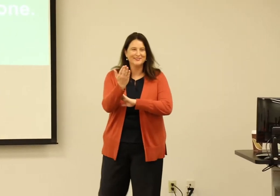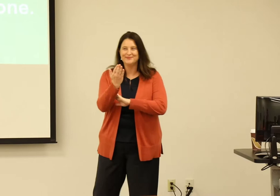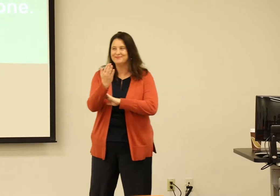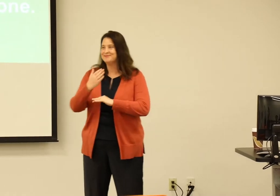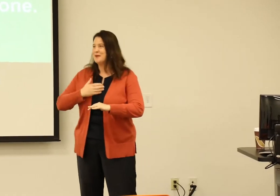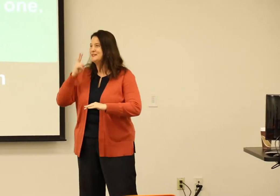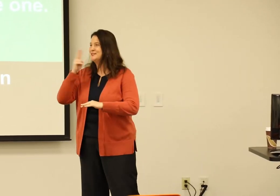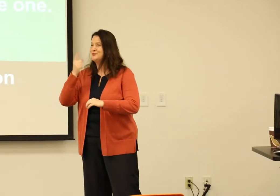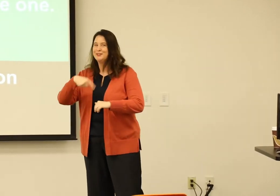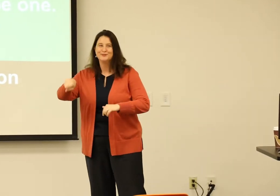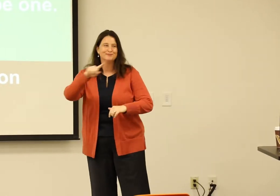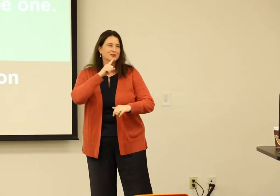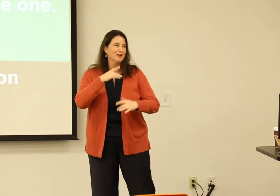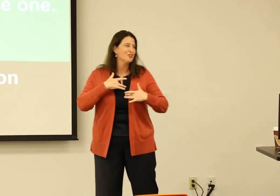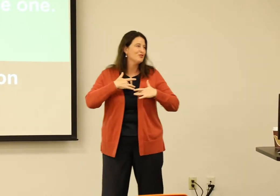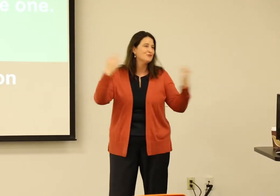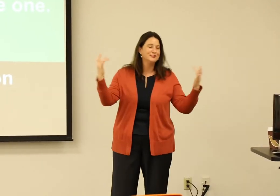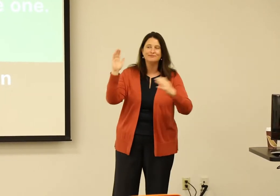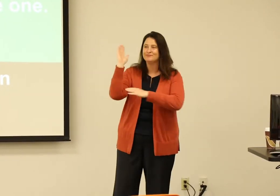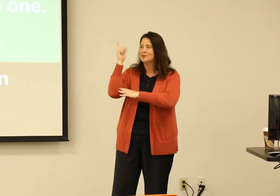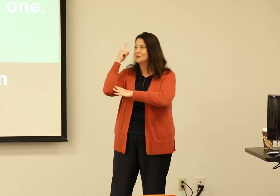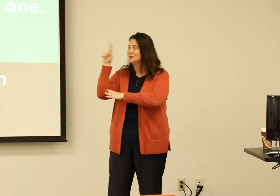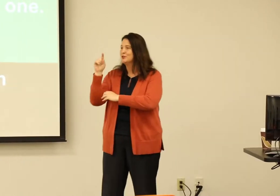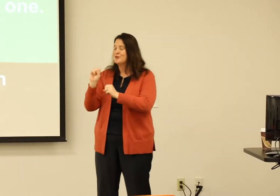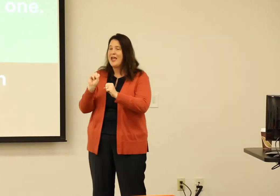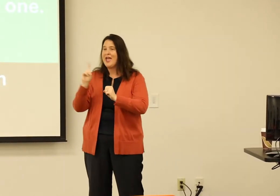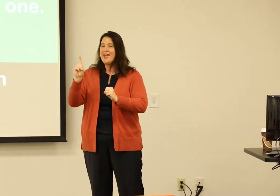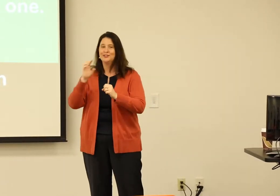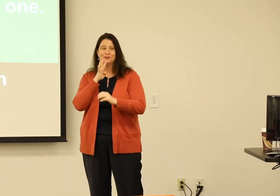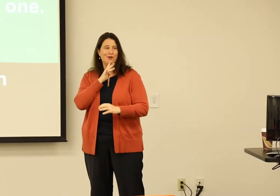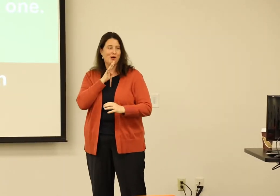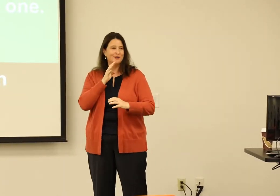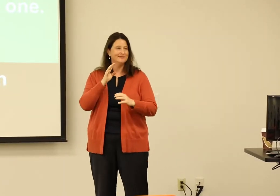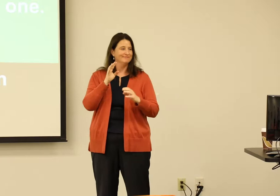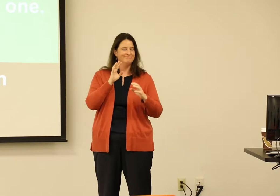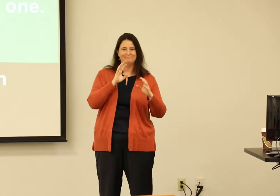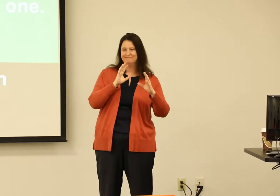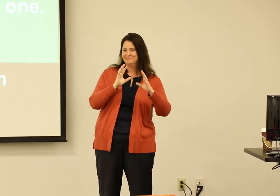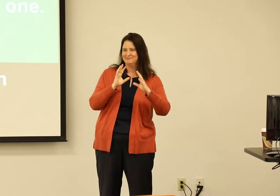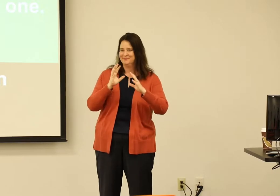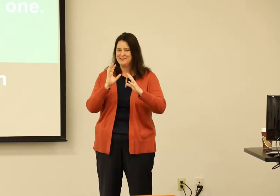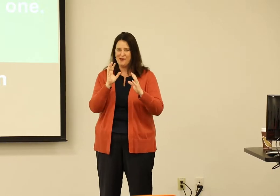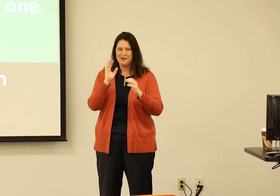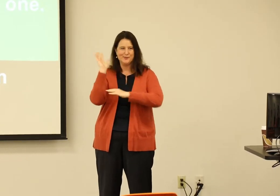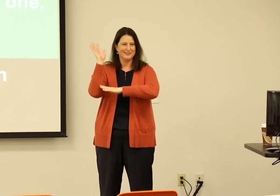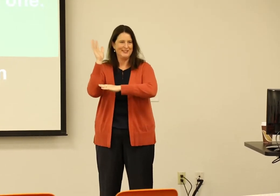Good morning. Good morning. I'm happy to see all of you here. It's really a thrill to be presenting at this Ed Talk for you all.